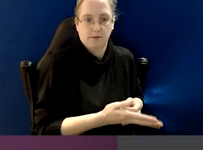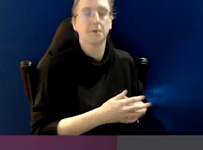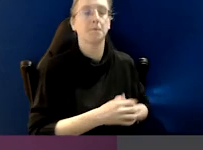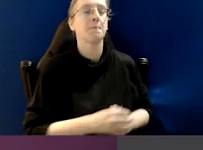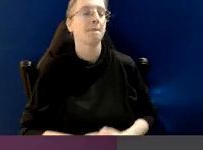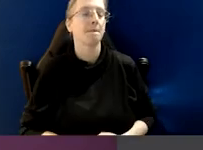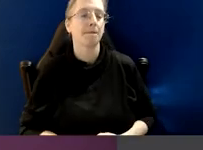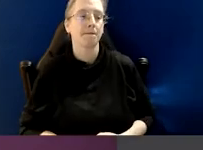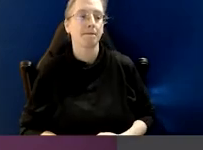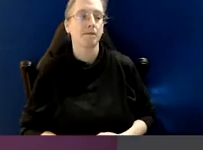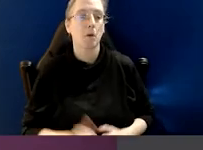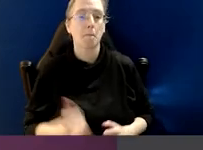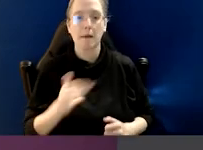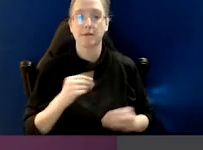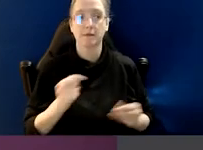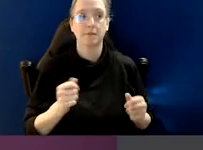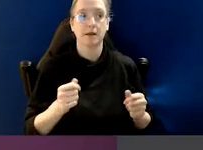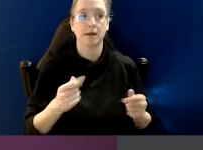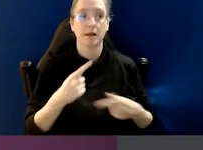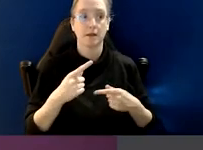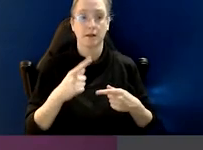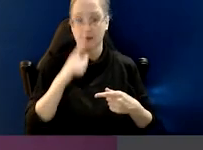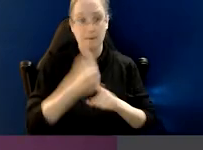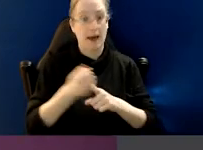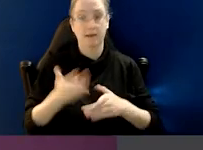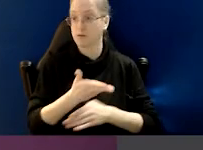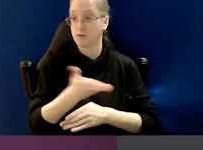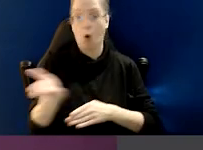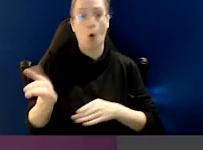So it may be systemic or it may just be something that needs to be said.